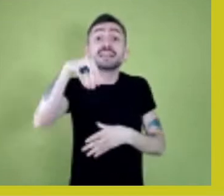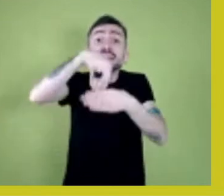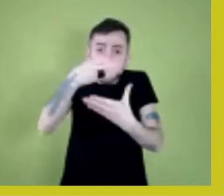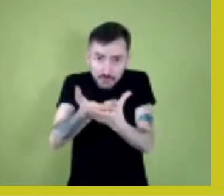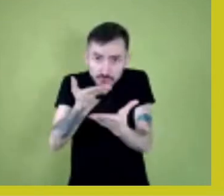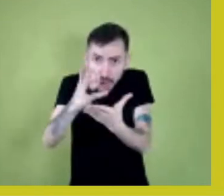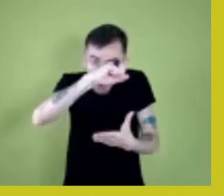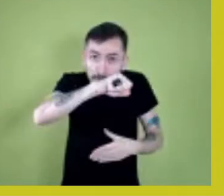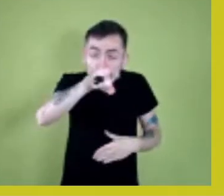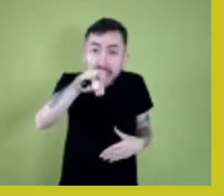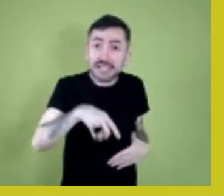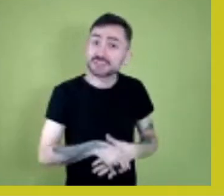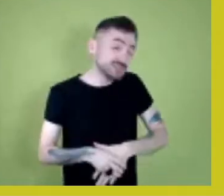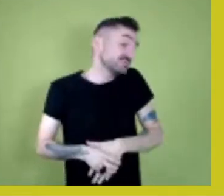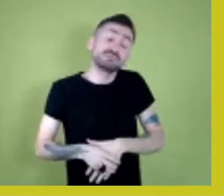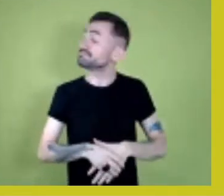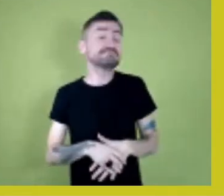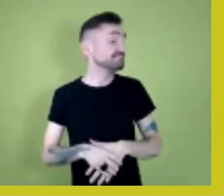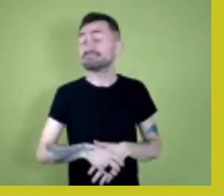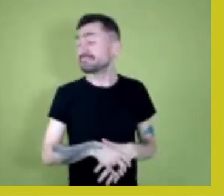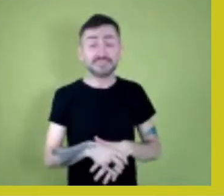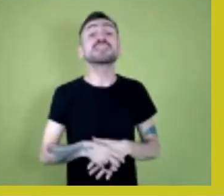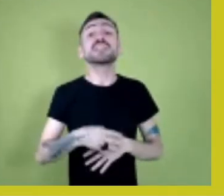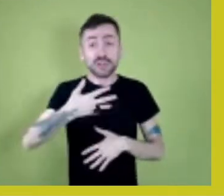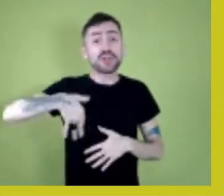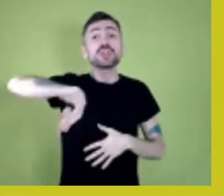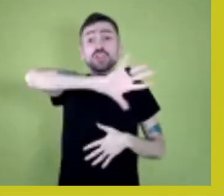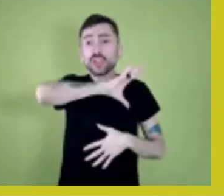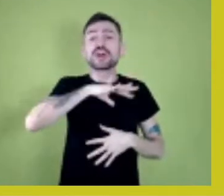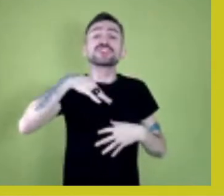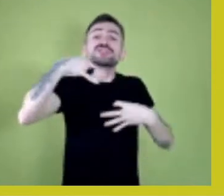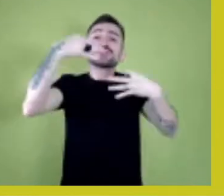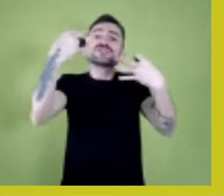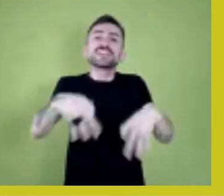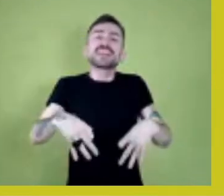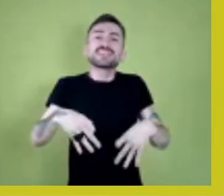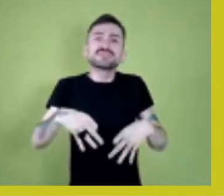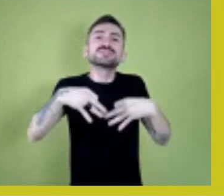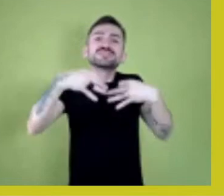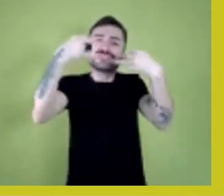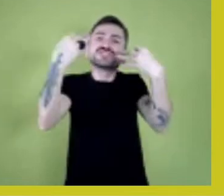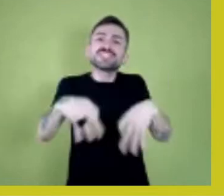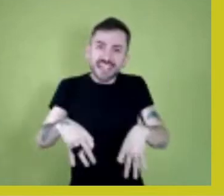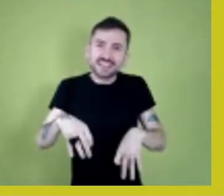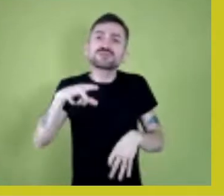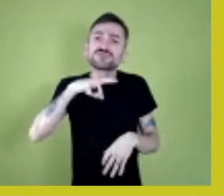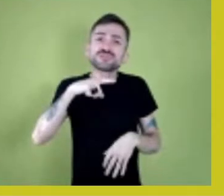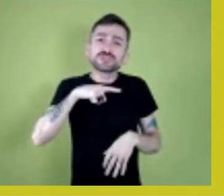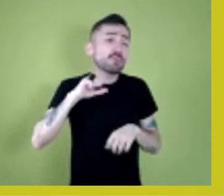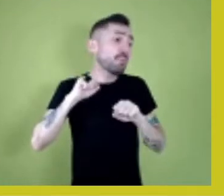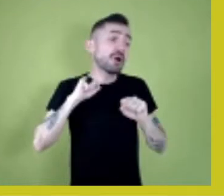I mean, we have the right to make the choice we want.